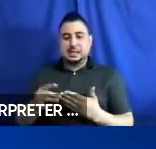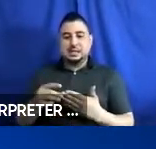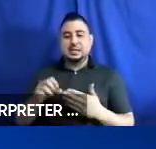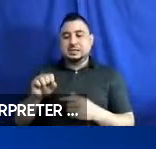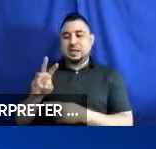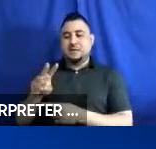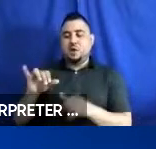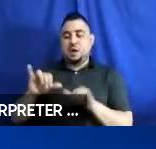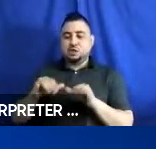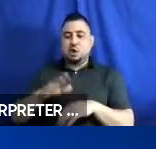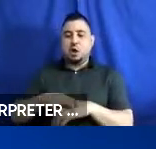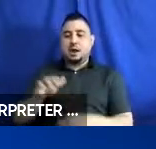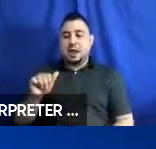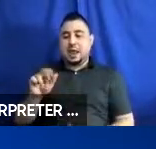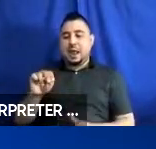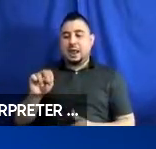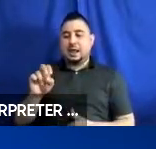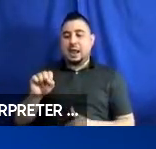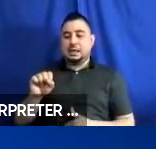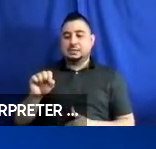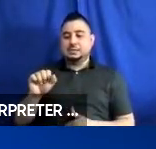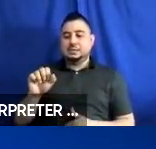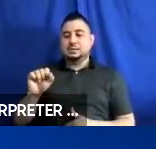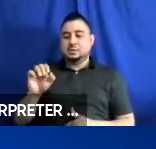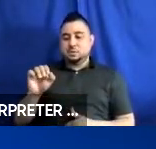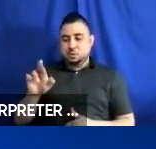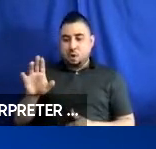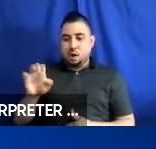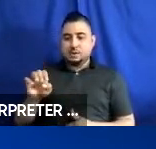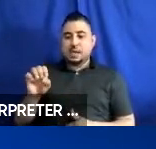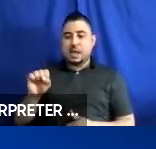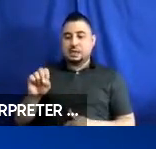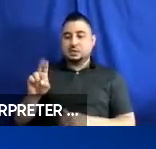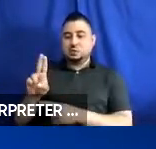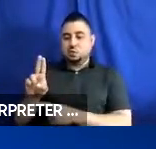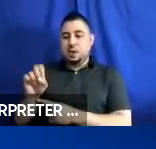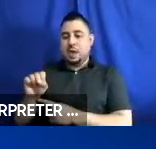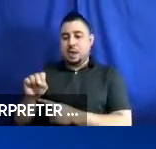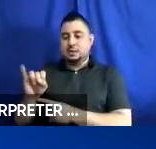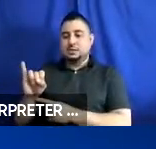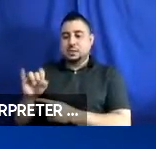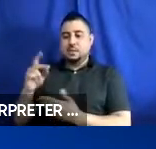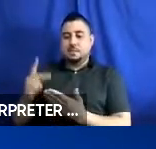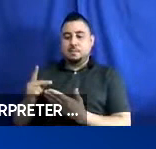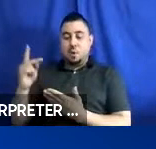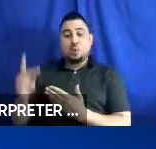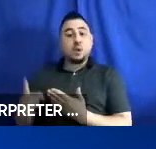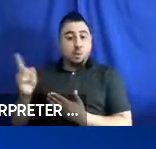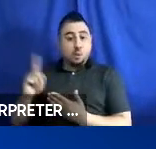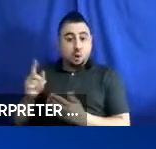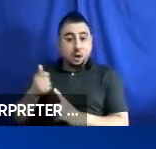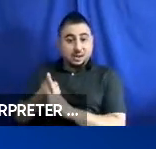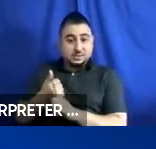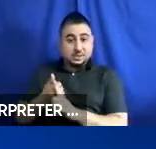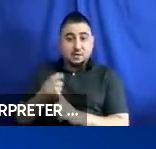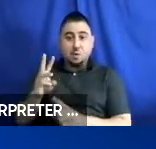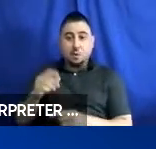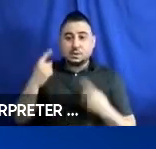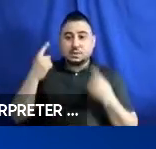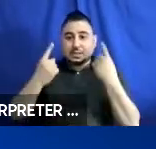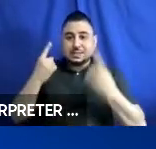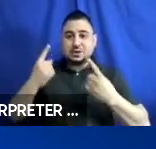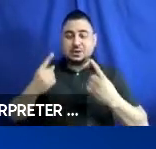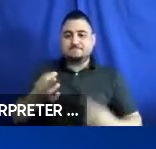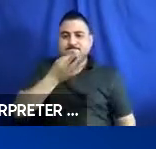on the ANS Source and SUSI programs, where he was considered a subject matter expert